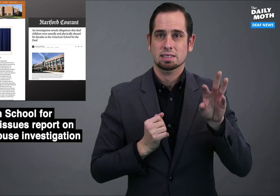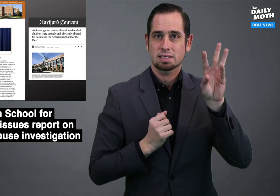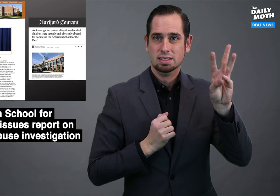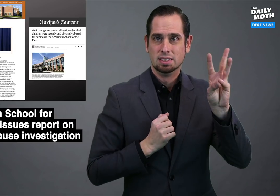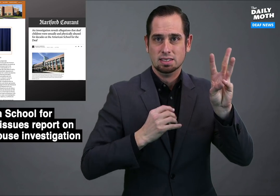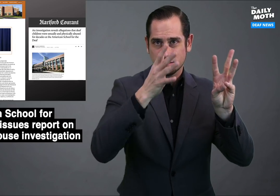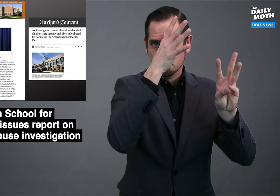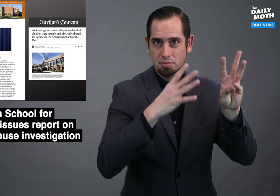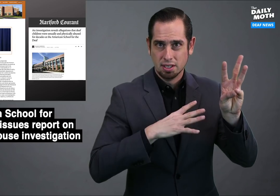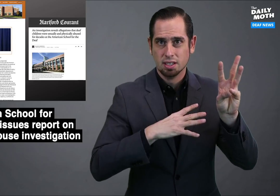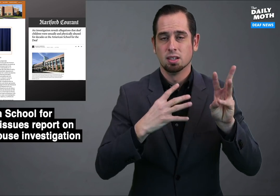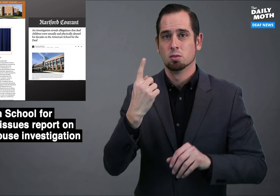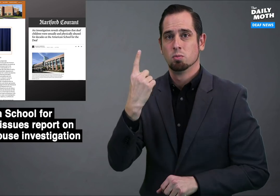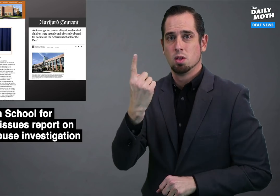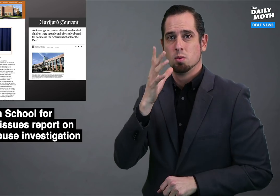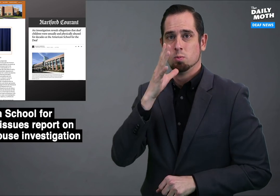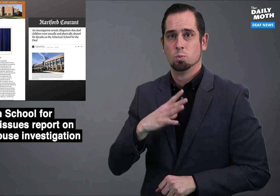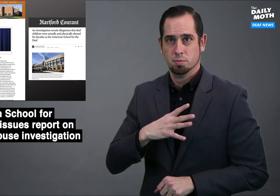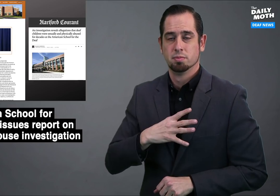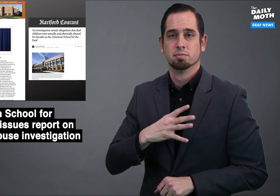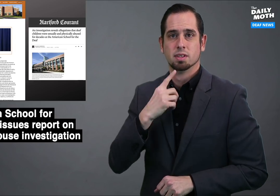six men and one woman -